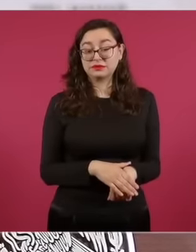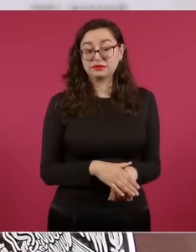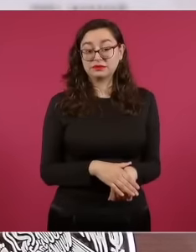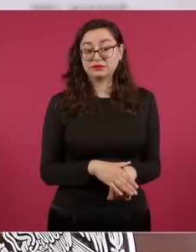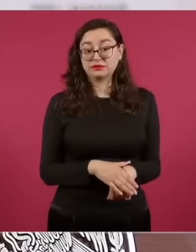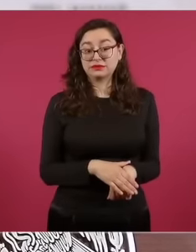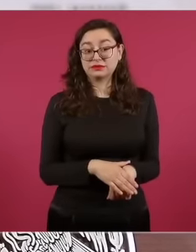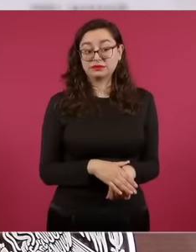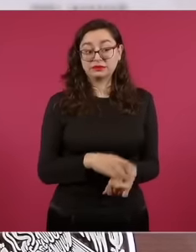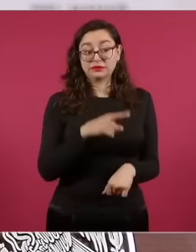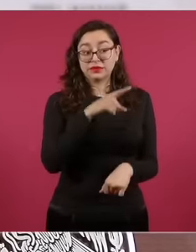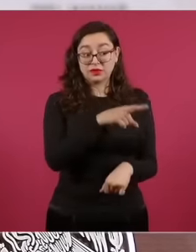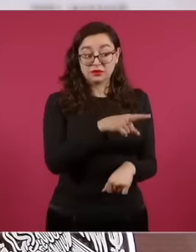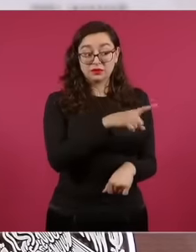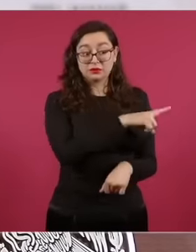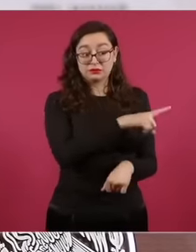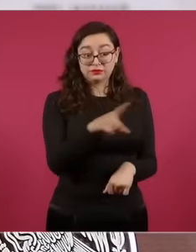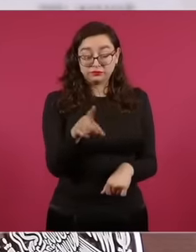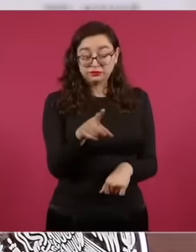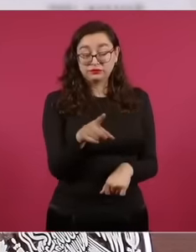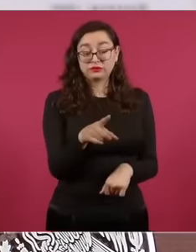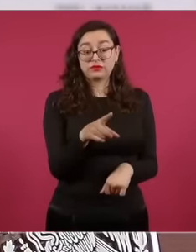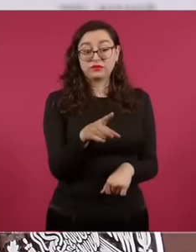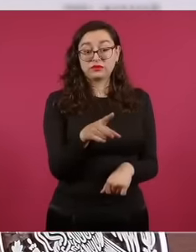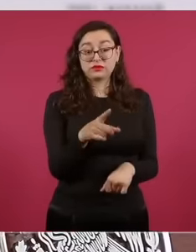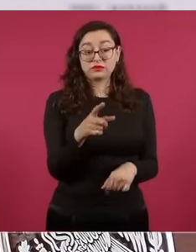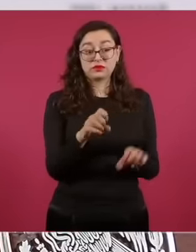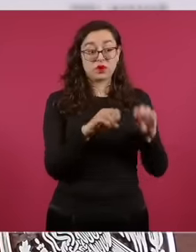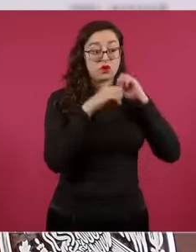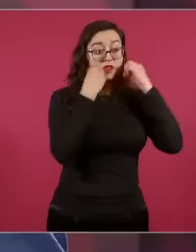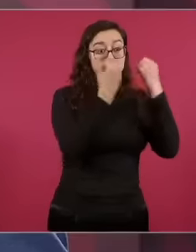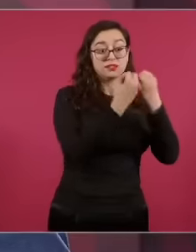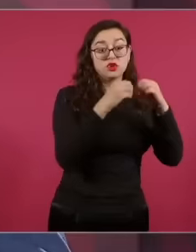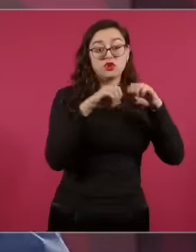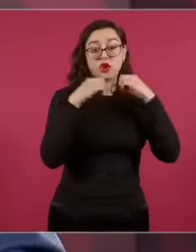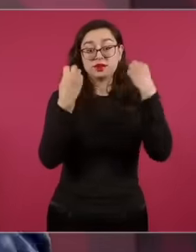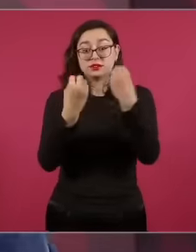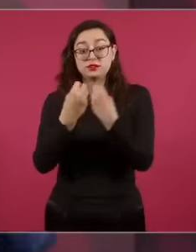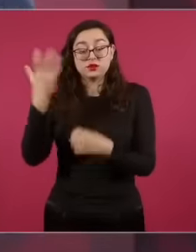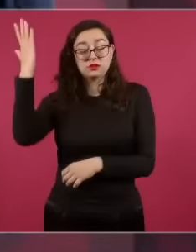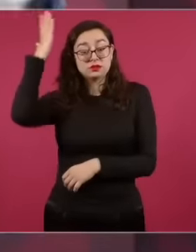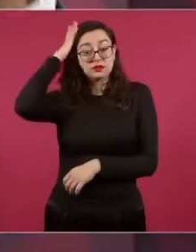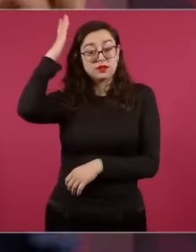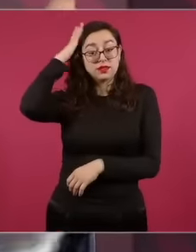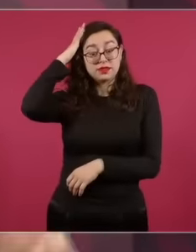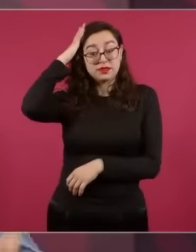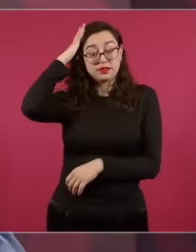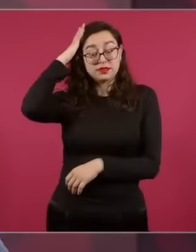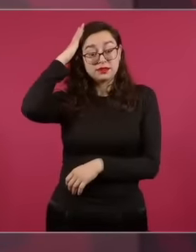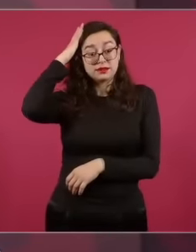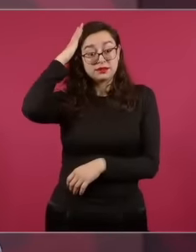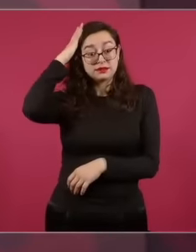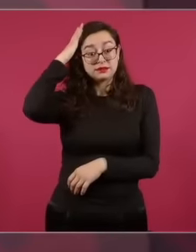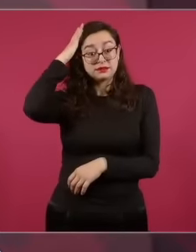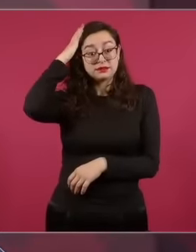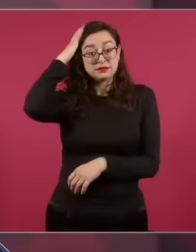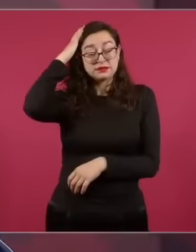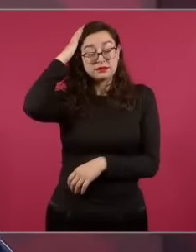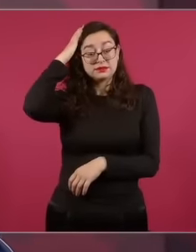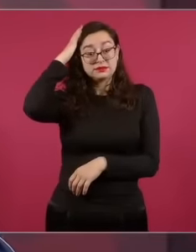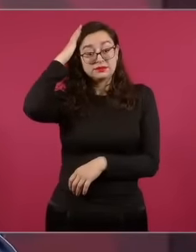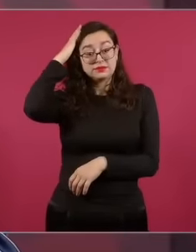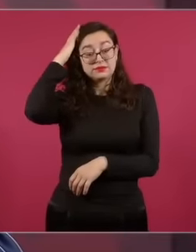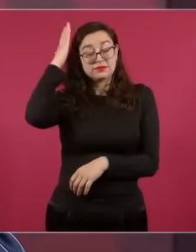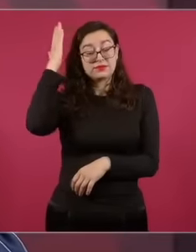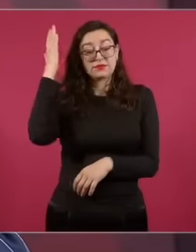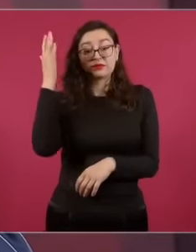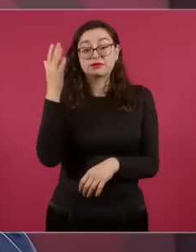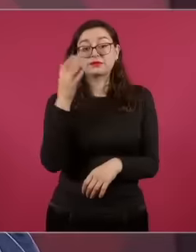organizations, to